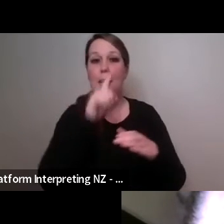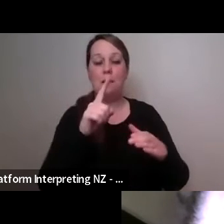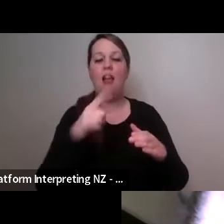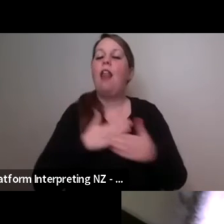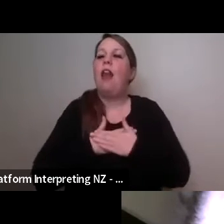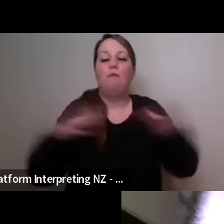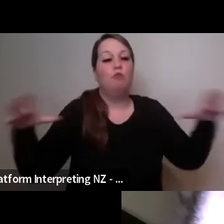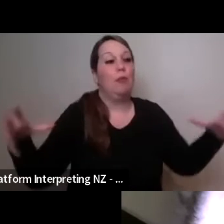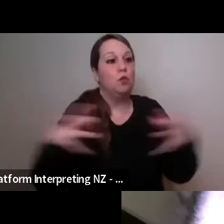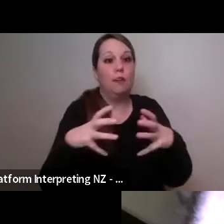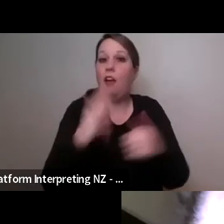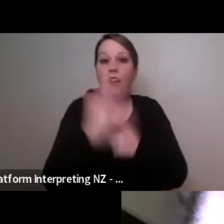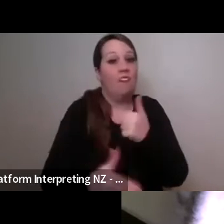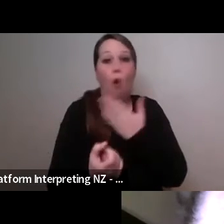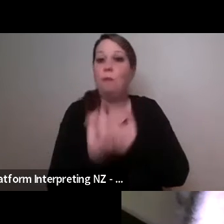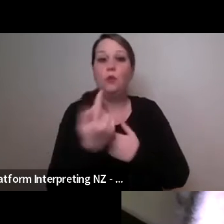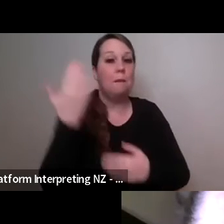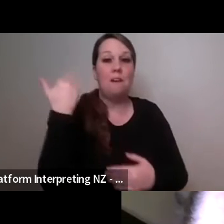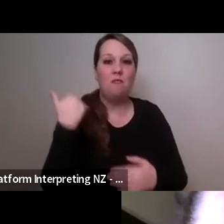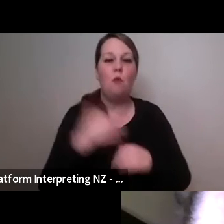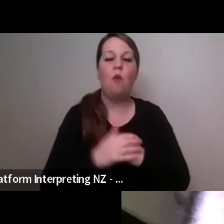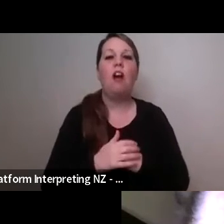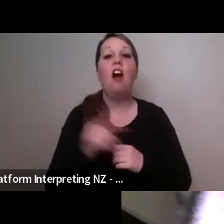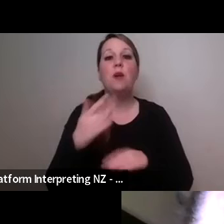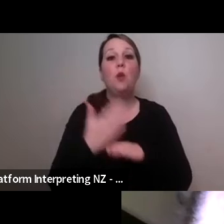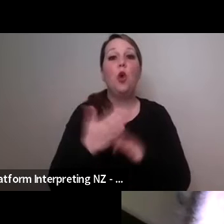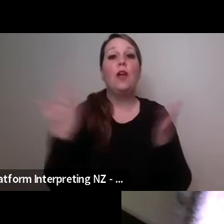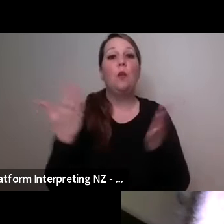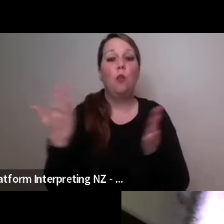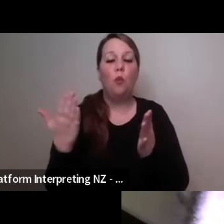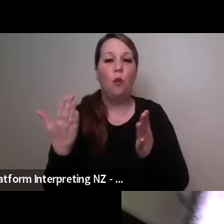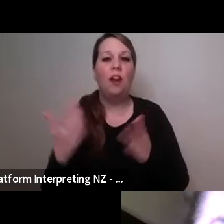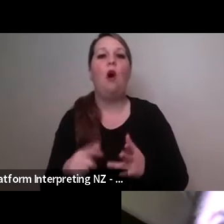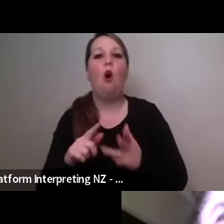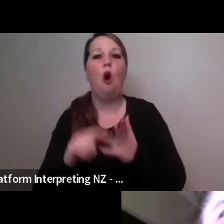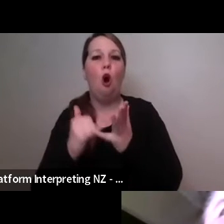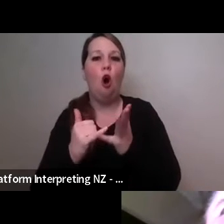I've been working on a project in Oslo in in Norway this year and I'm going back in October